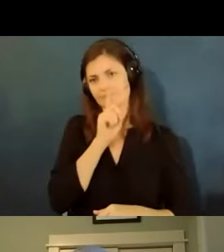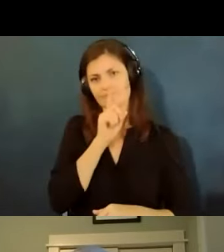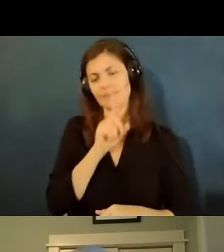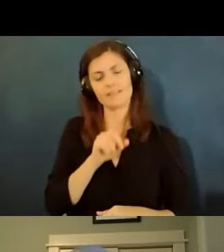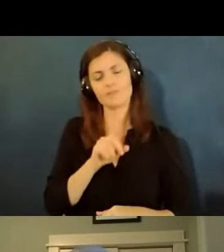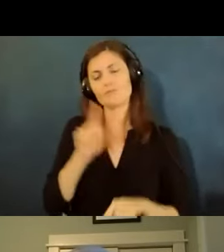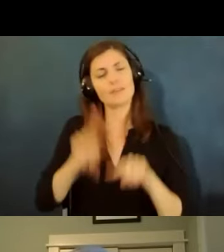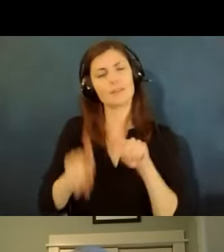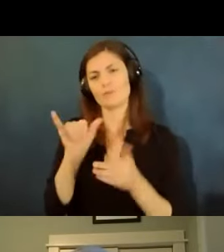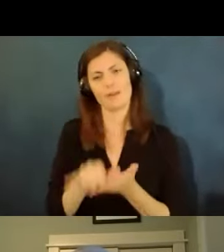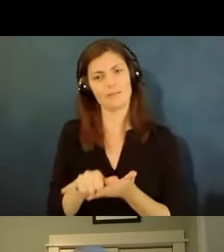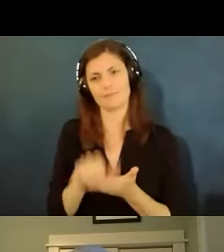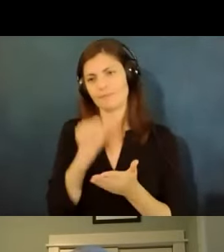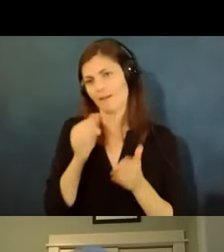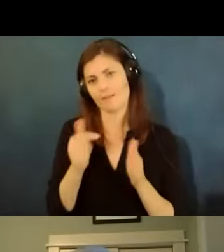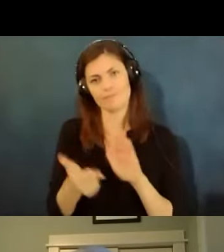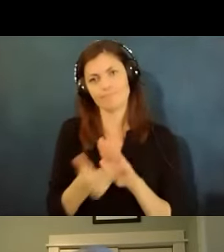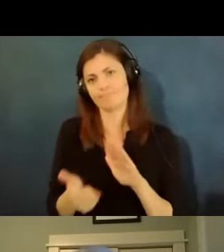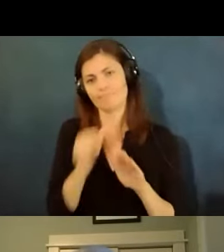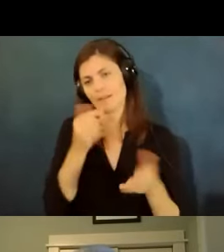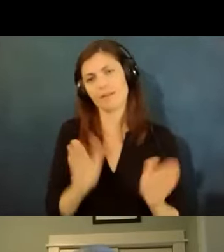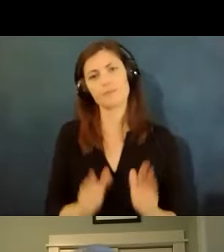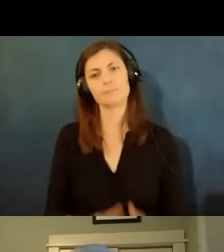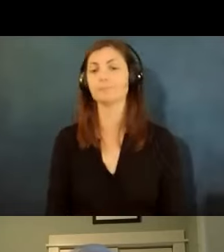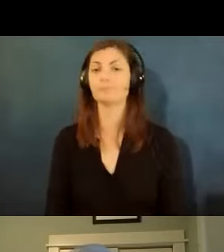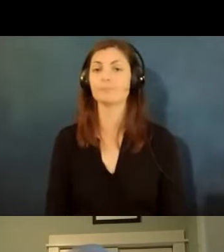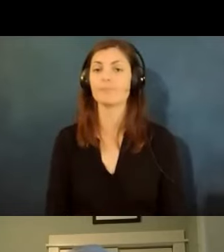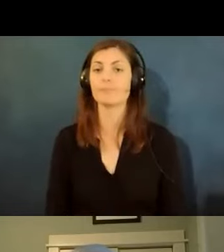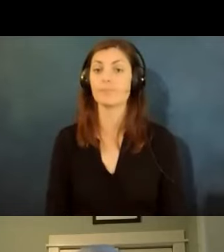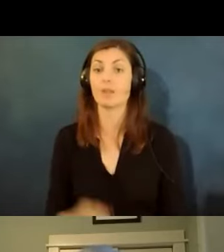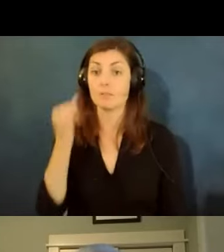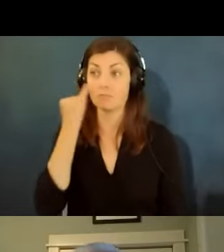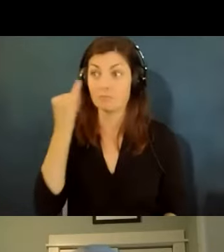one of the things i should probably say is so what if they are doing something that i've told